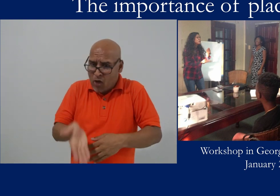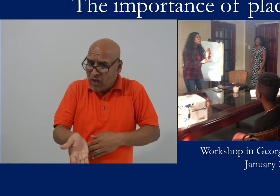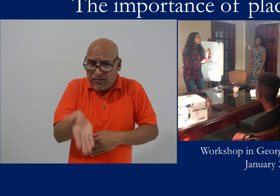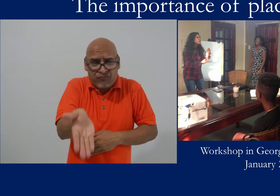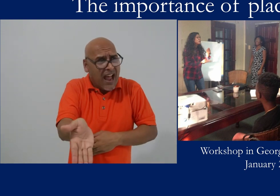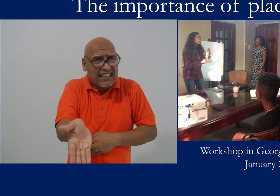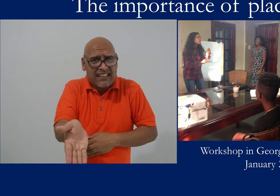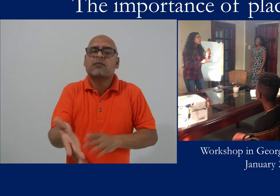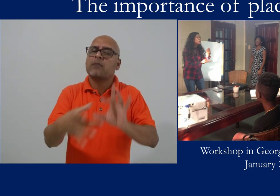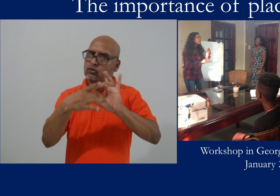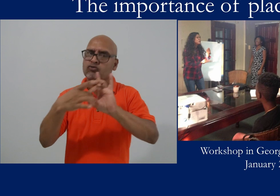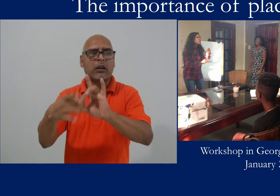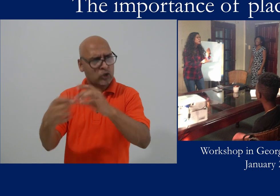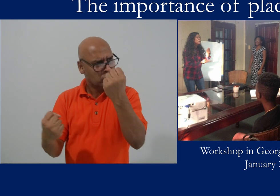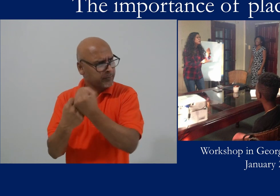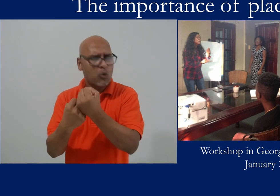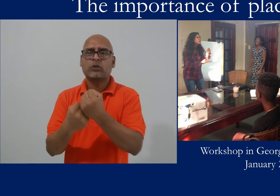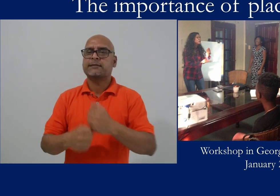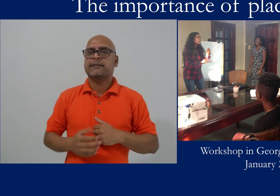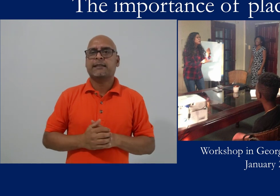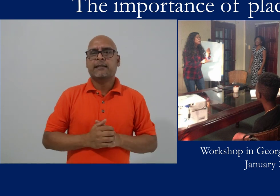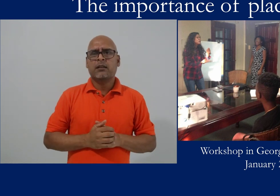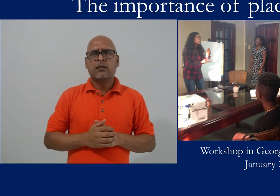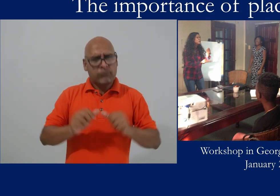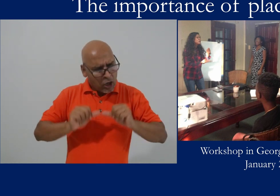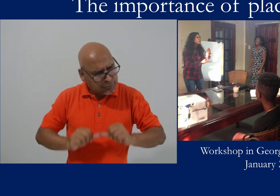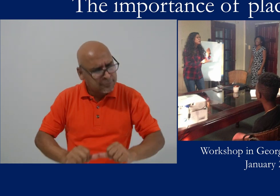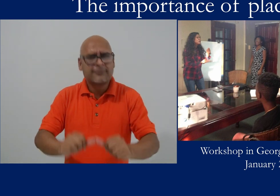regular visits. That's easier for us because the communities are close to us.